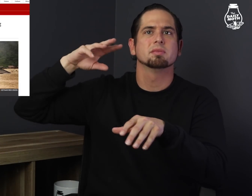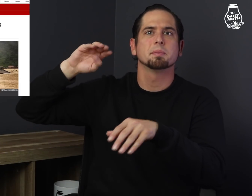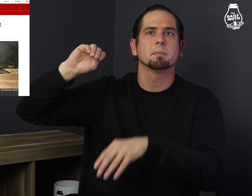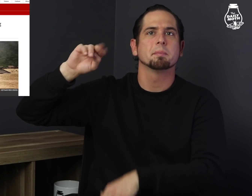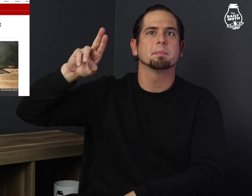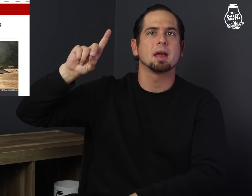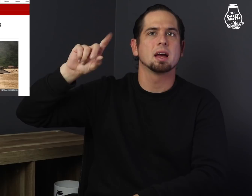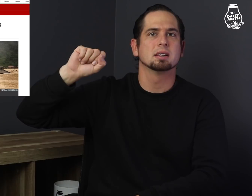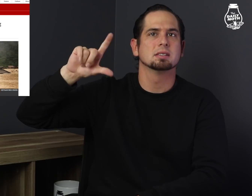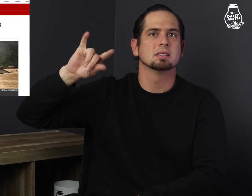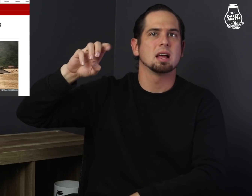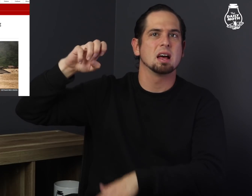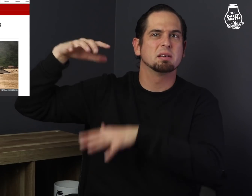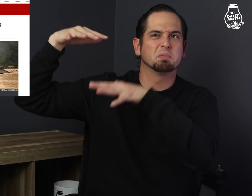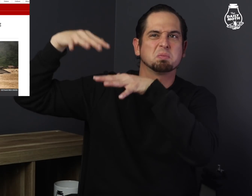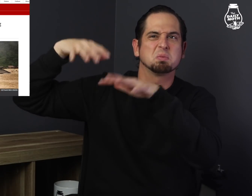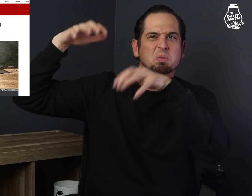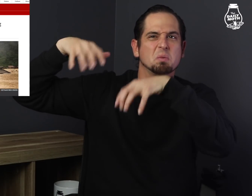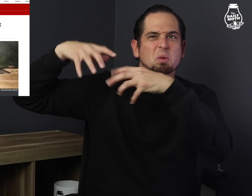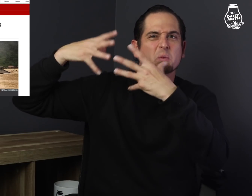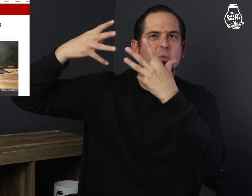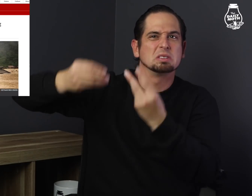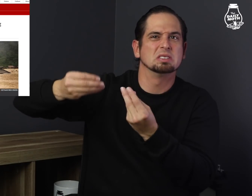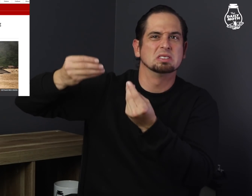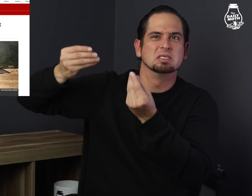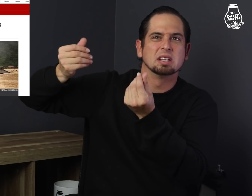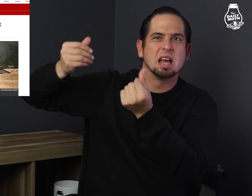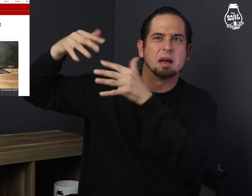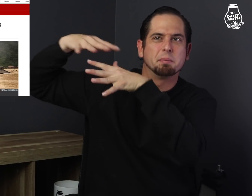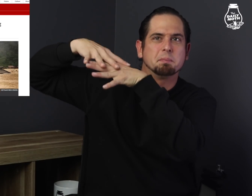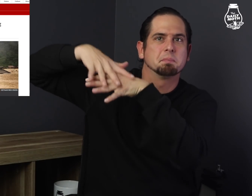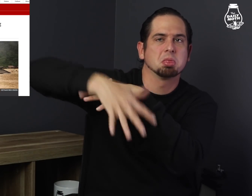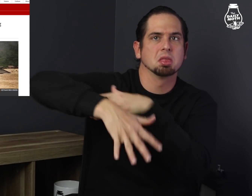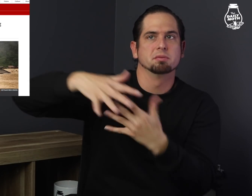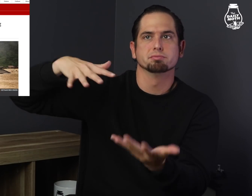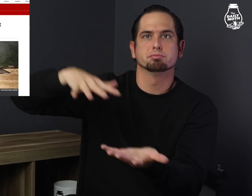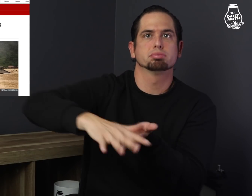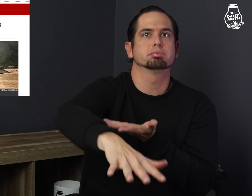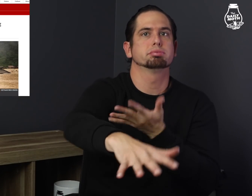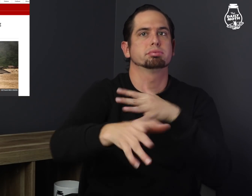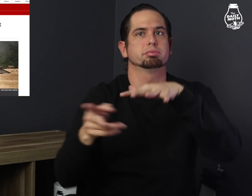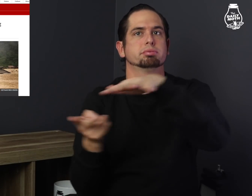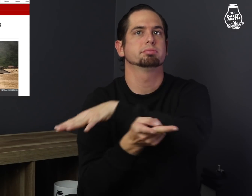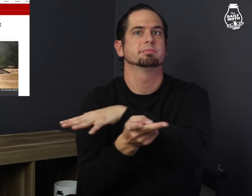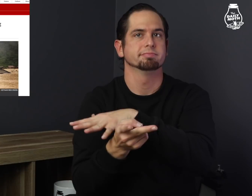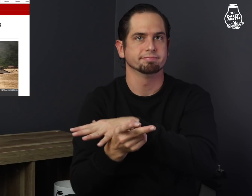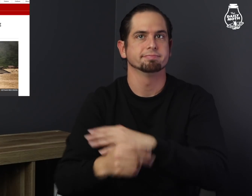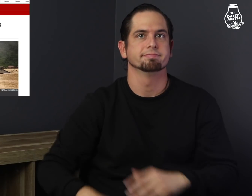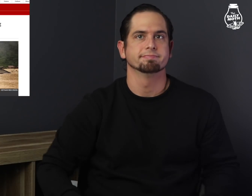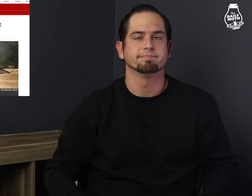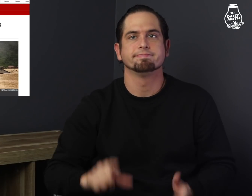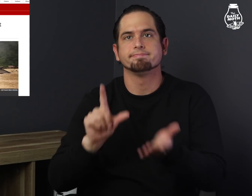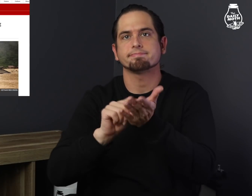by mudslides.